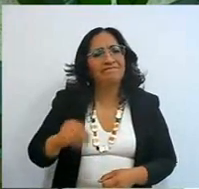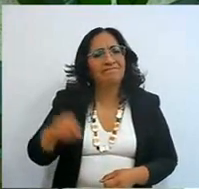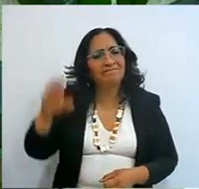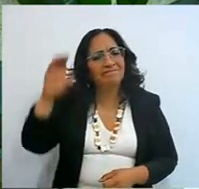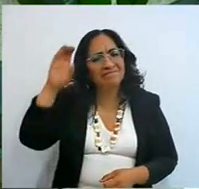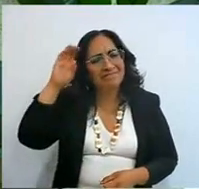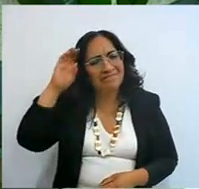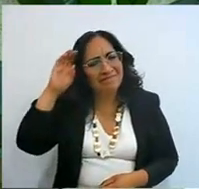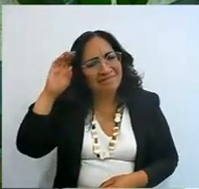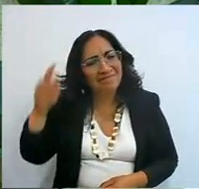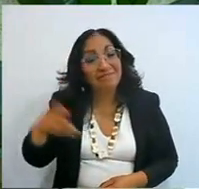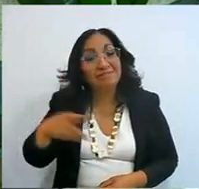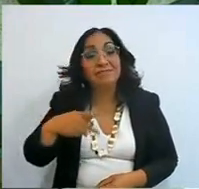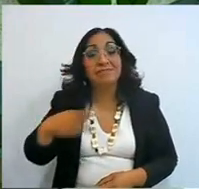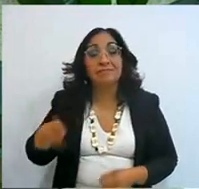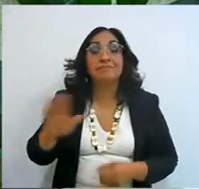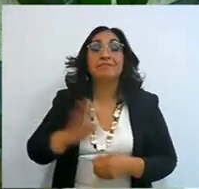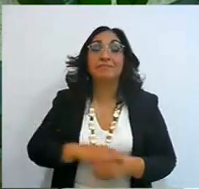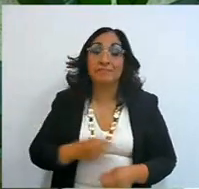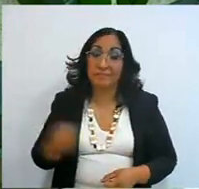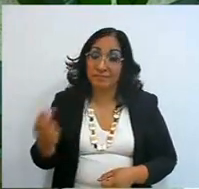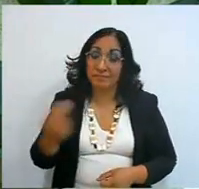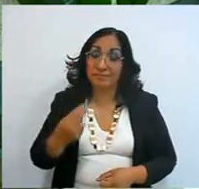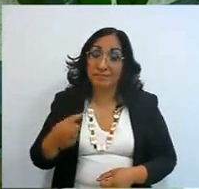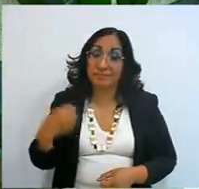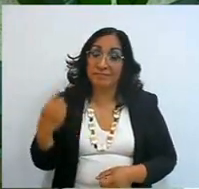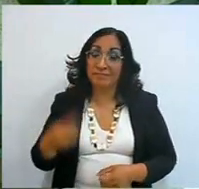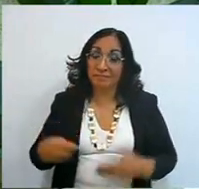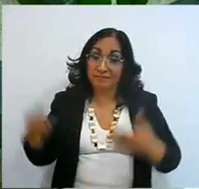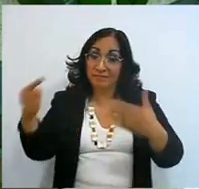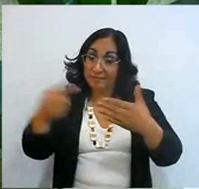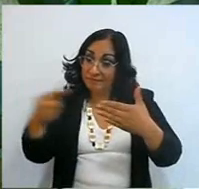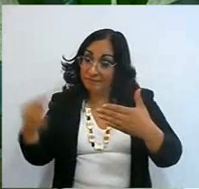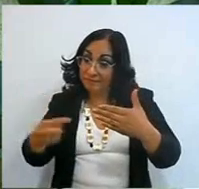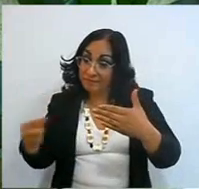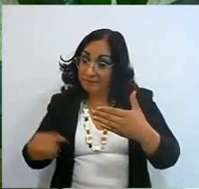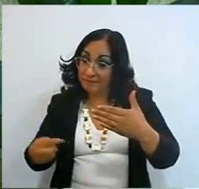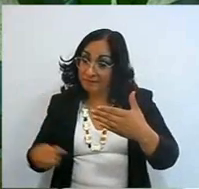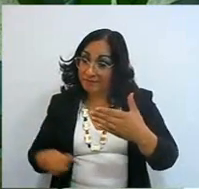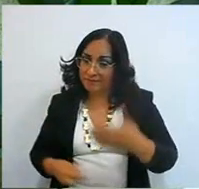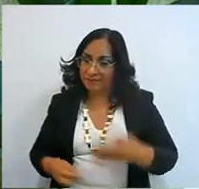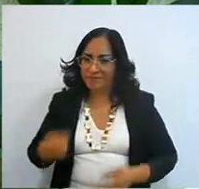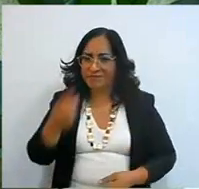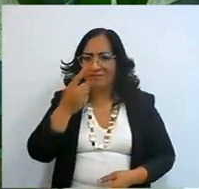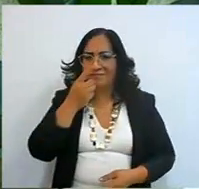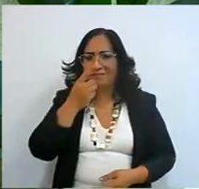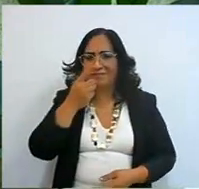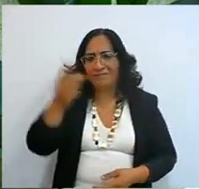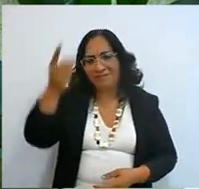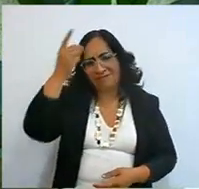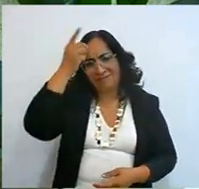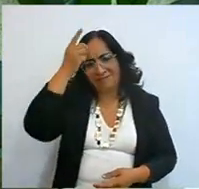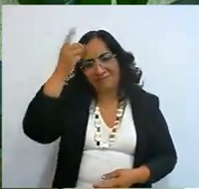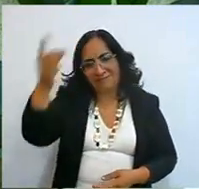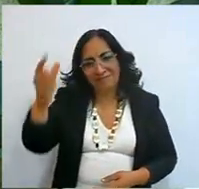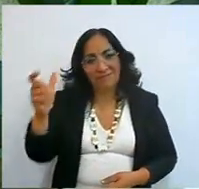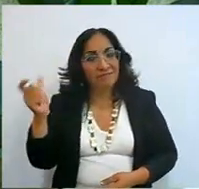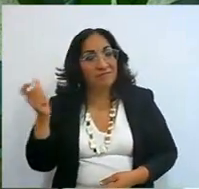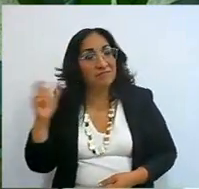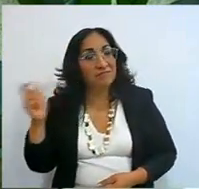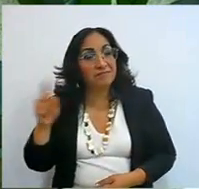but that's what the instructions are for, God left you a whole manual, when you get to the promised land,